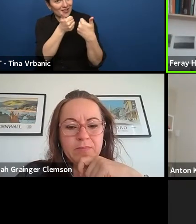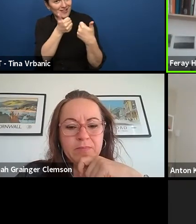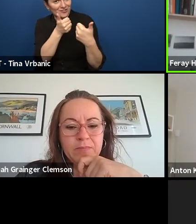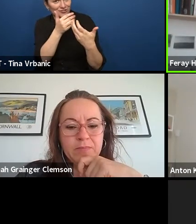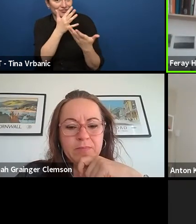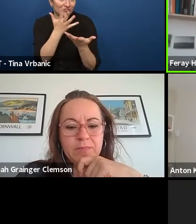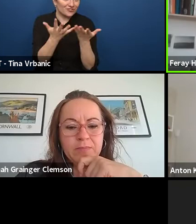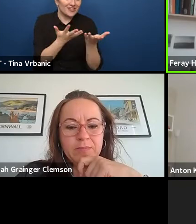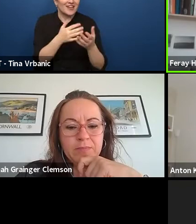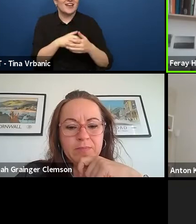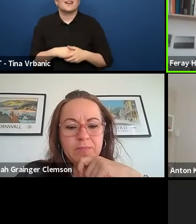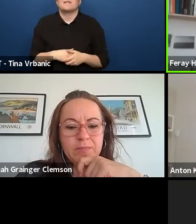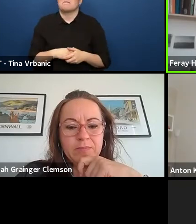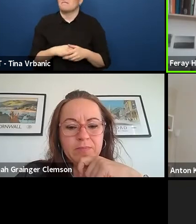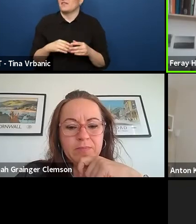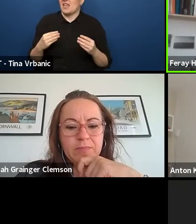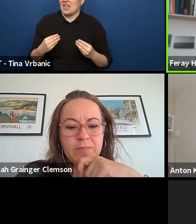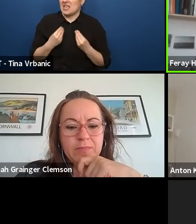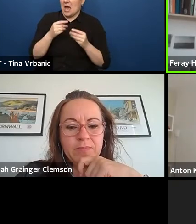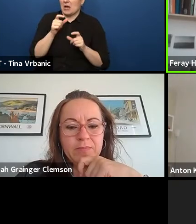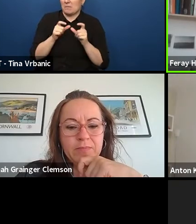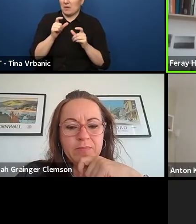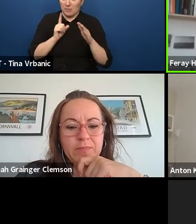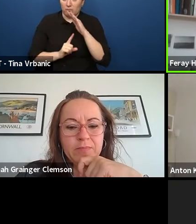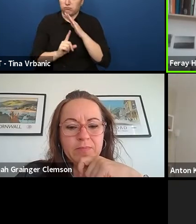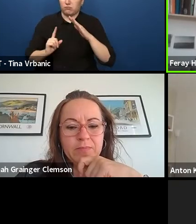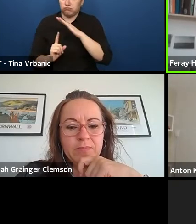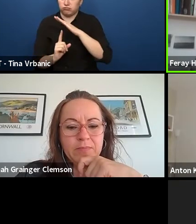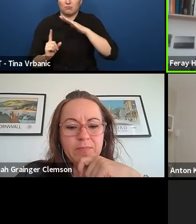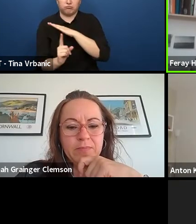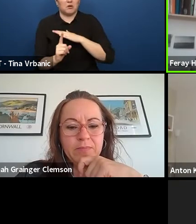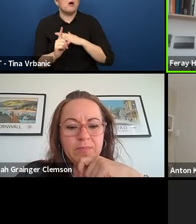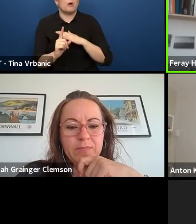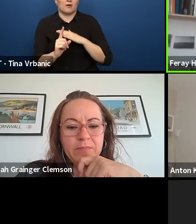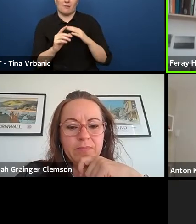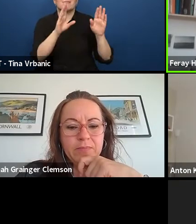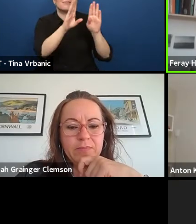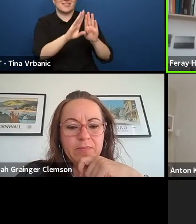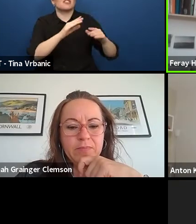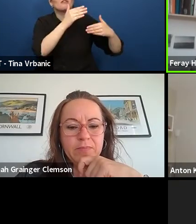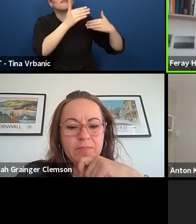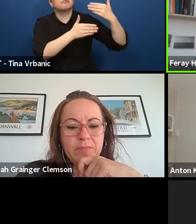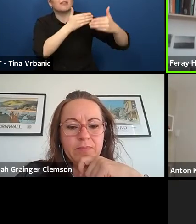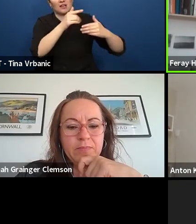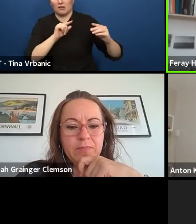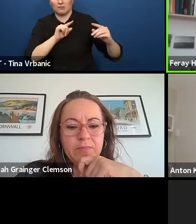with young people can challenge a lot in the theatre. And I would like to hear a little bit more, Paulien,